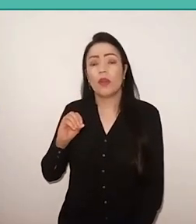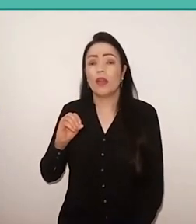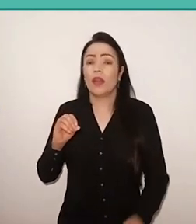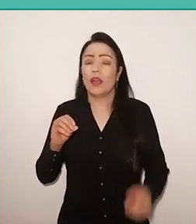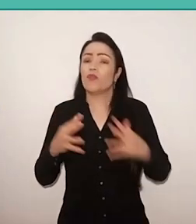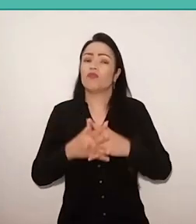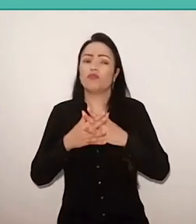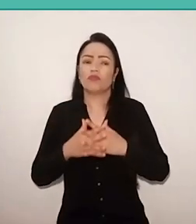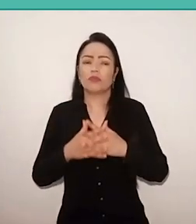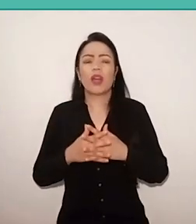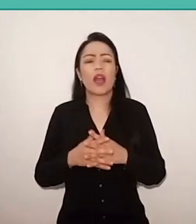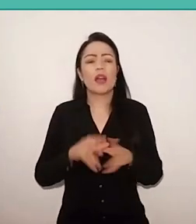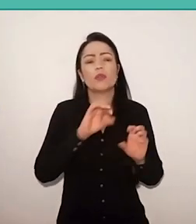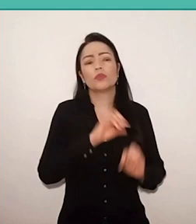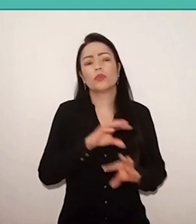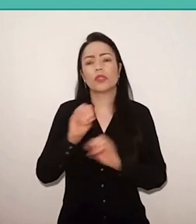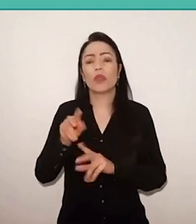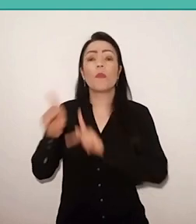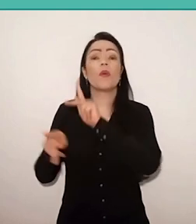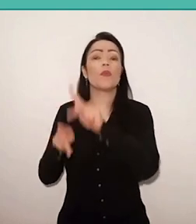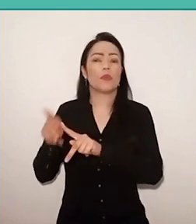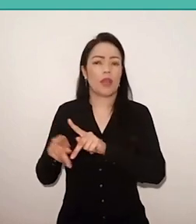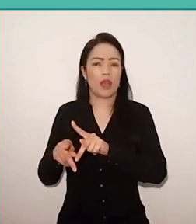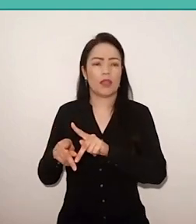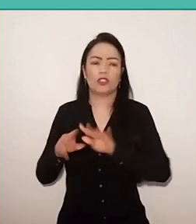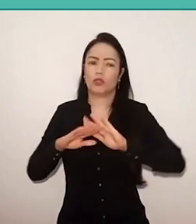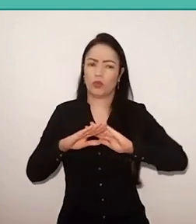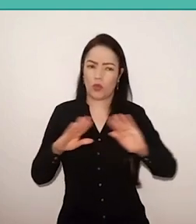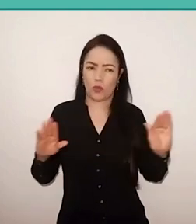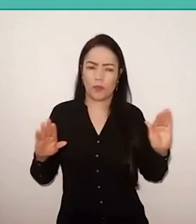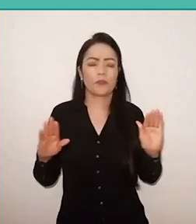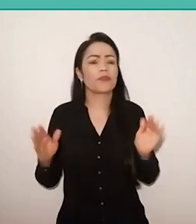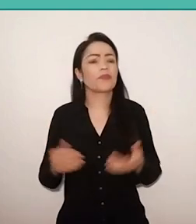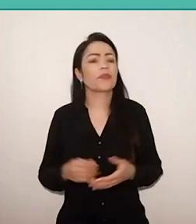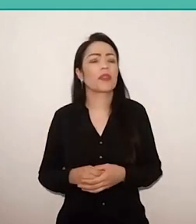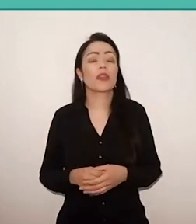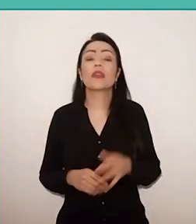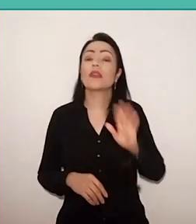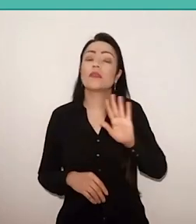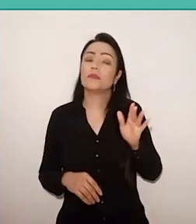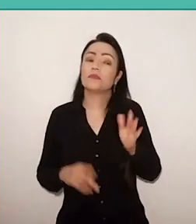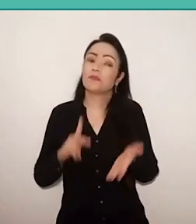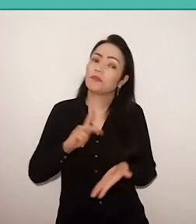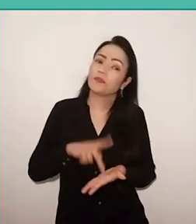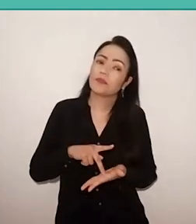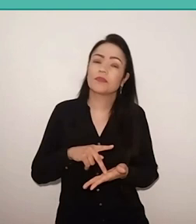with an outside education from school, only, but this is a limited truth,